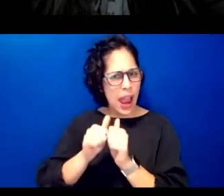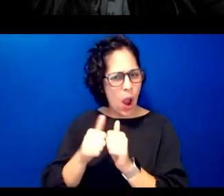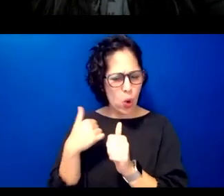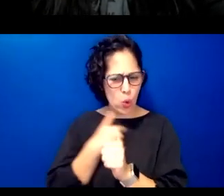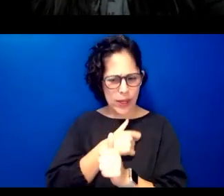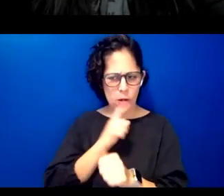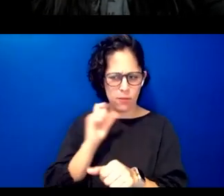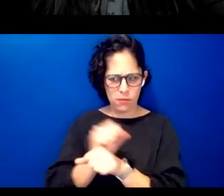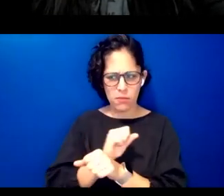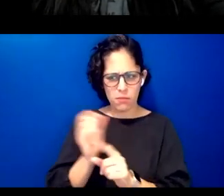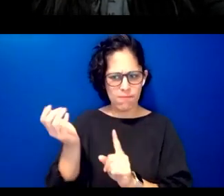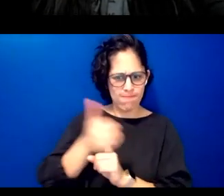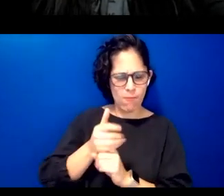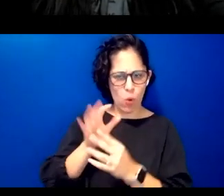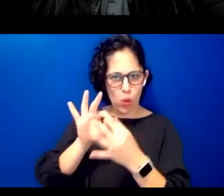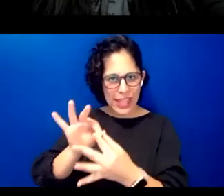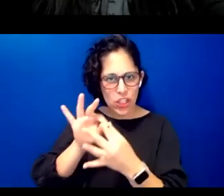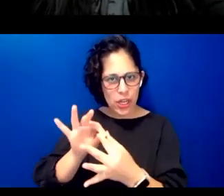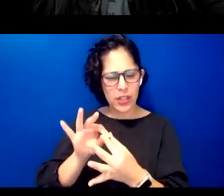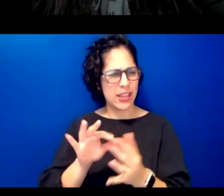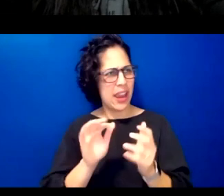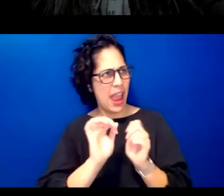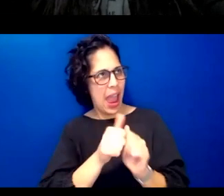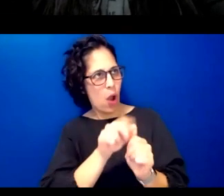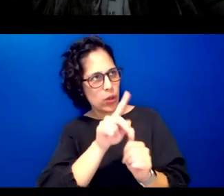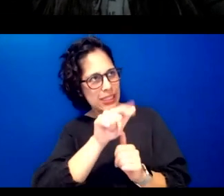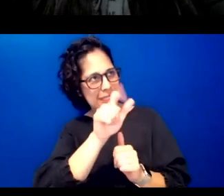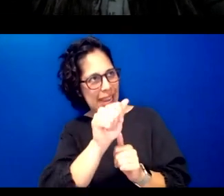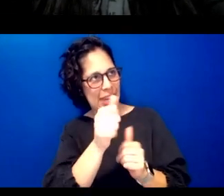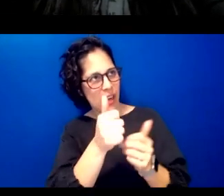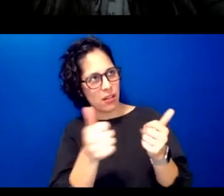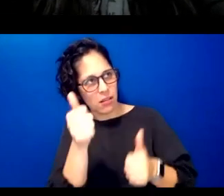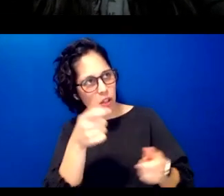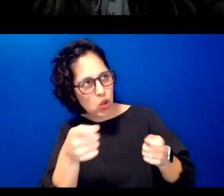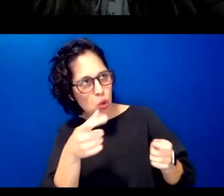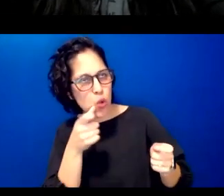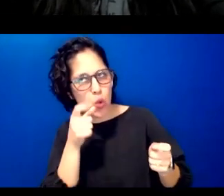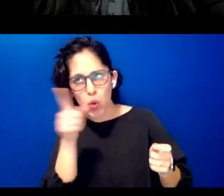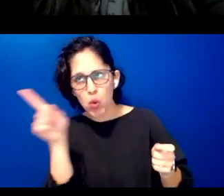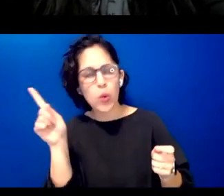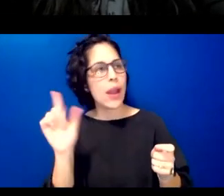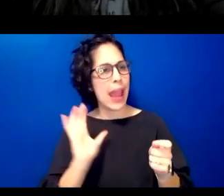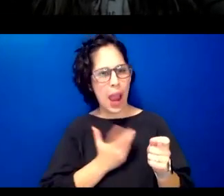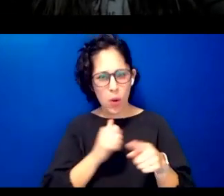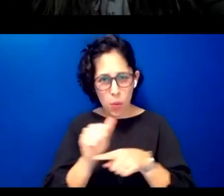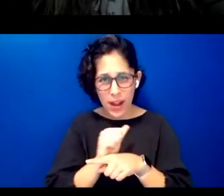acknowledging indigenous data sovereignty how we are decolonizing our practice and how